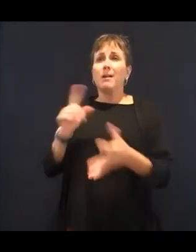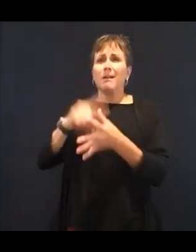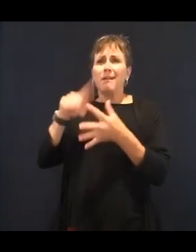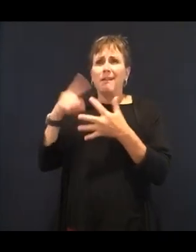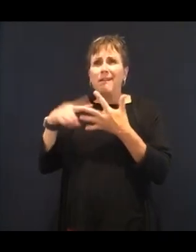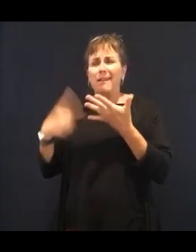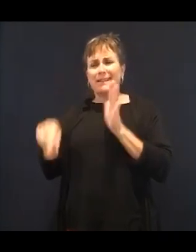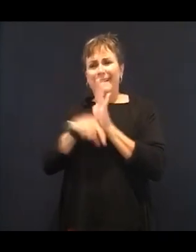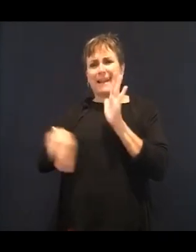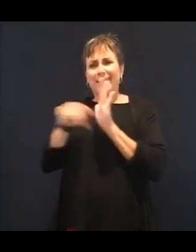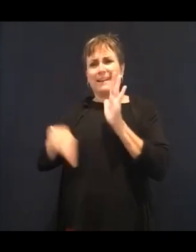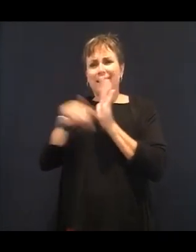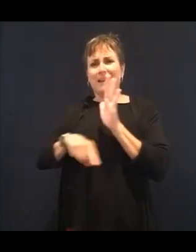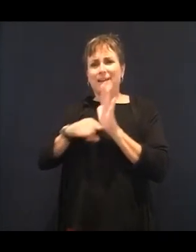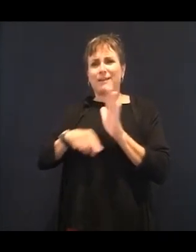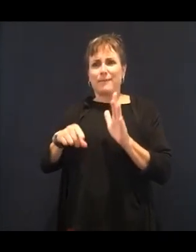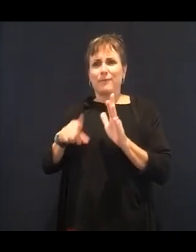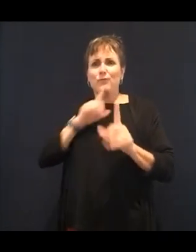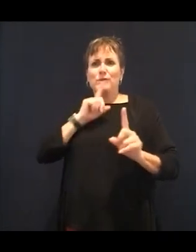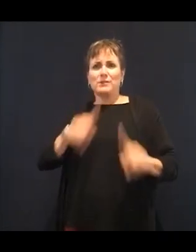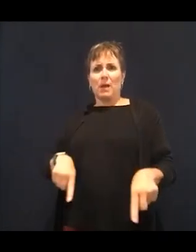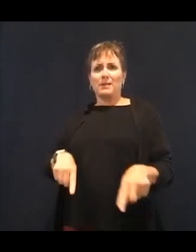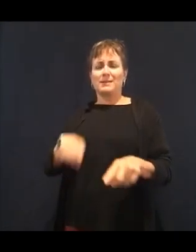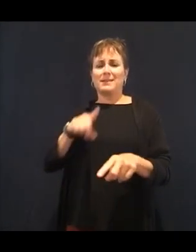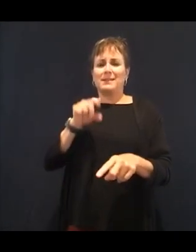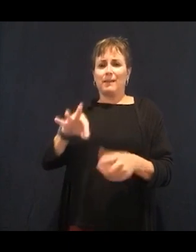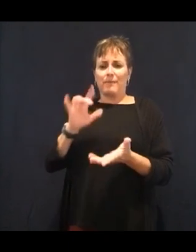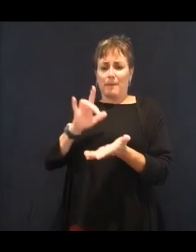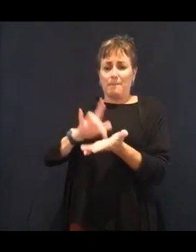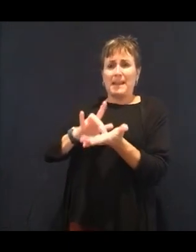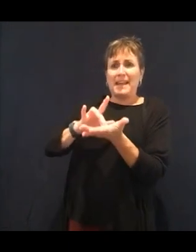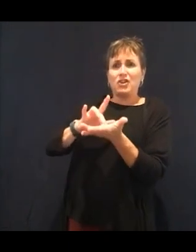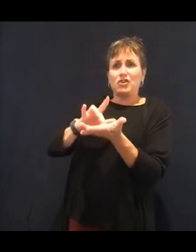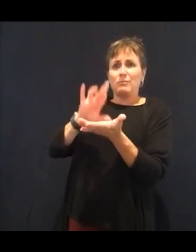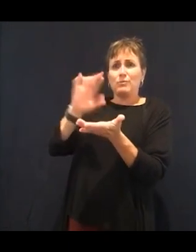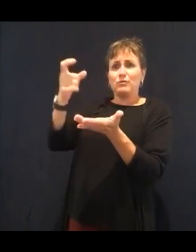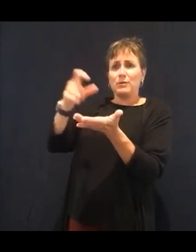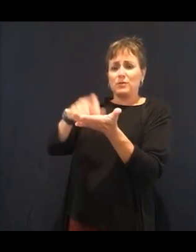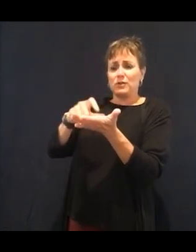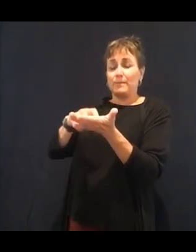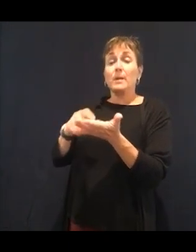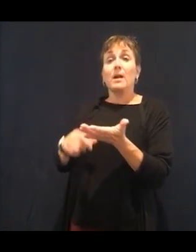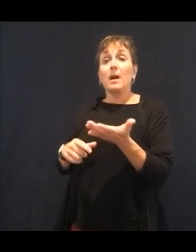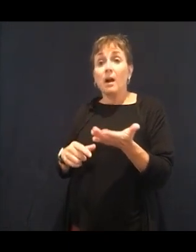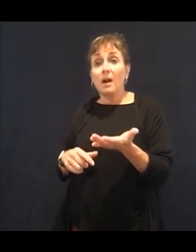and hear them say you might die like they go, we're not used